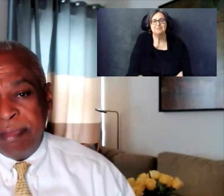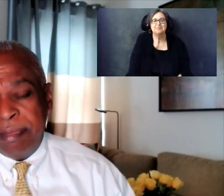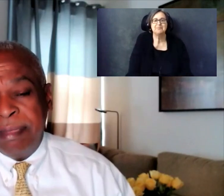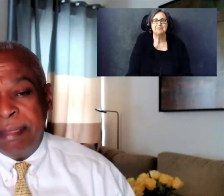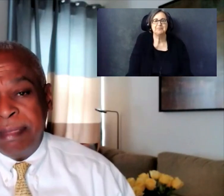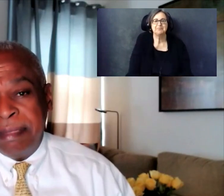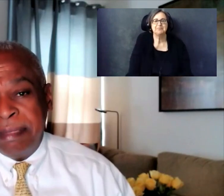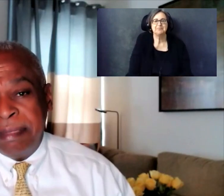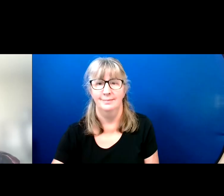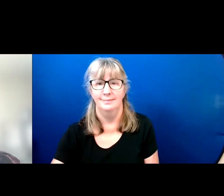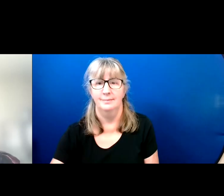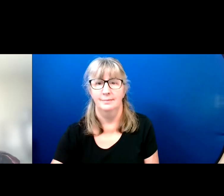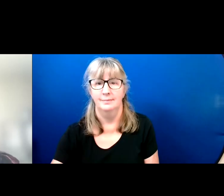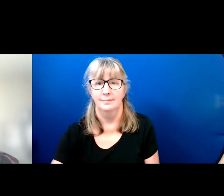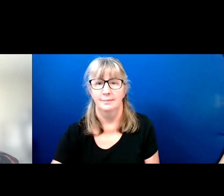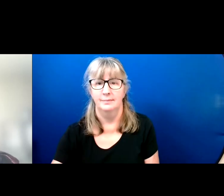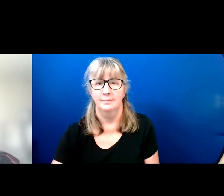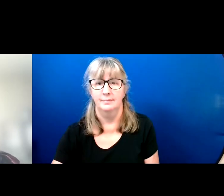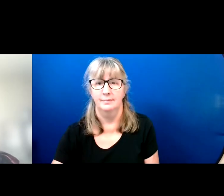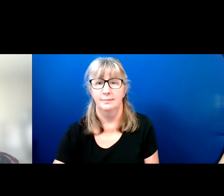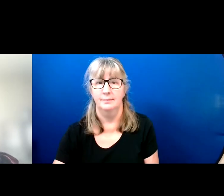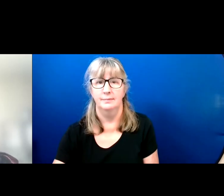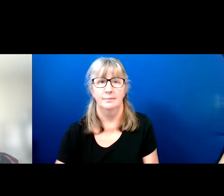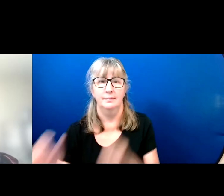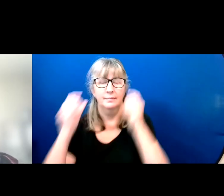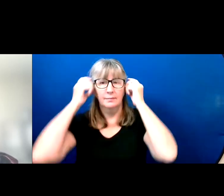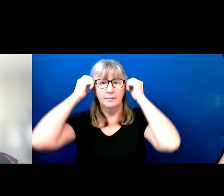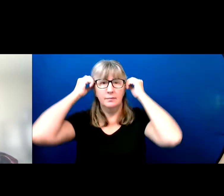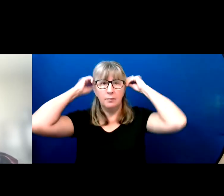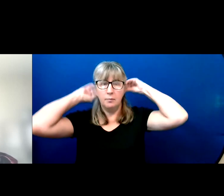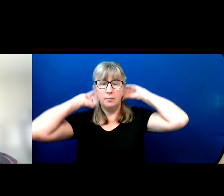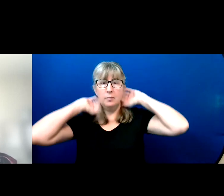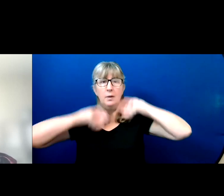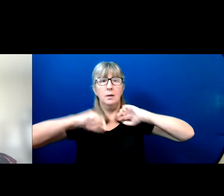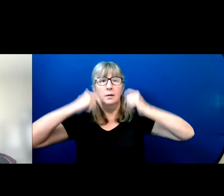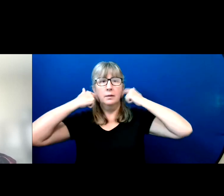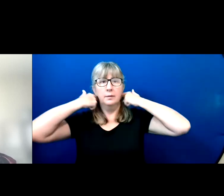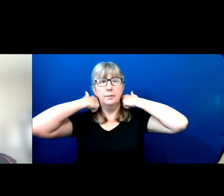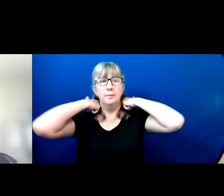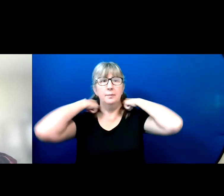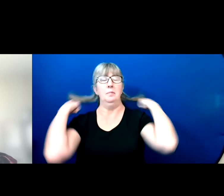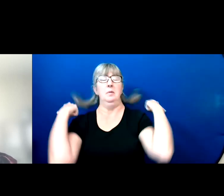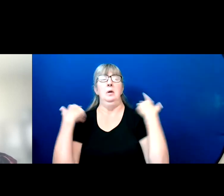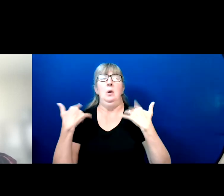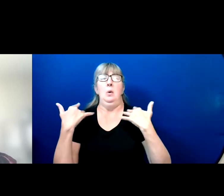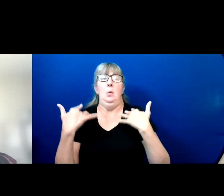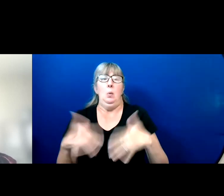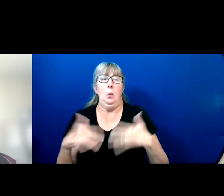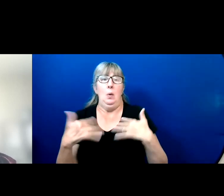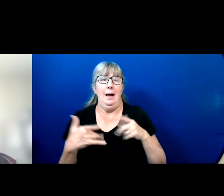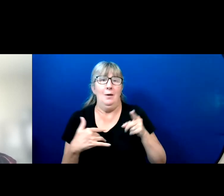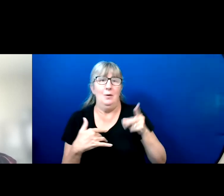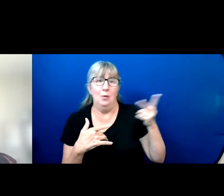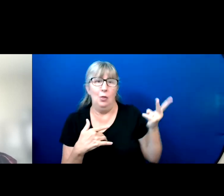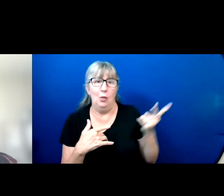With those messages, I am beyond thrilled to introduce the next and